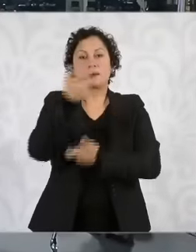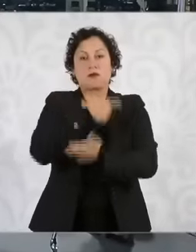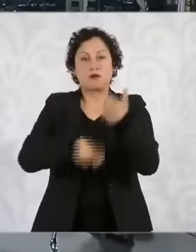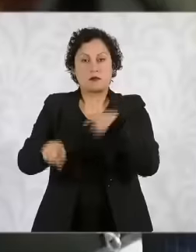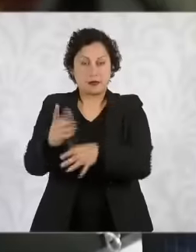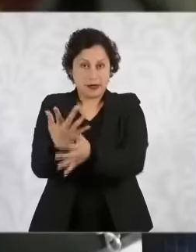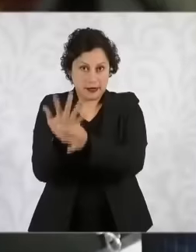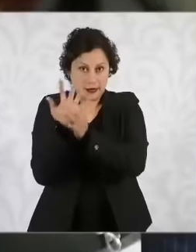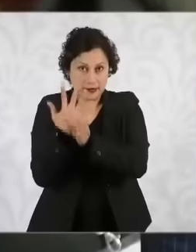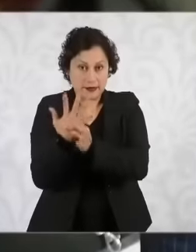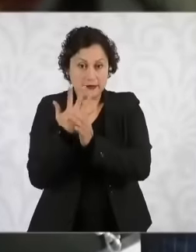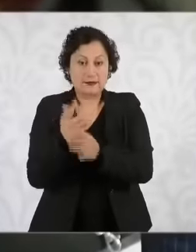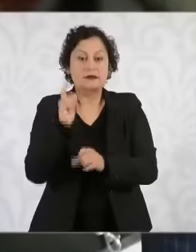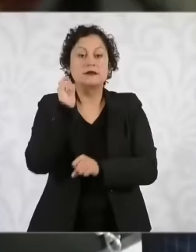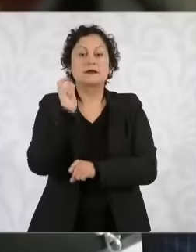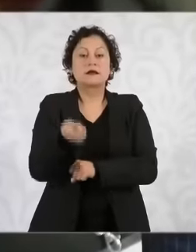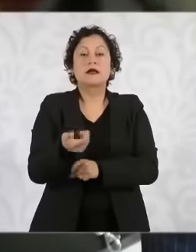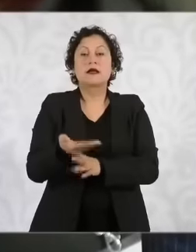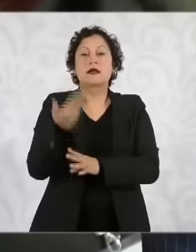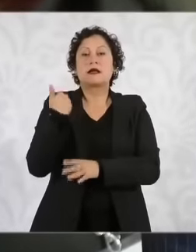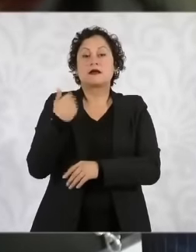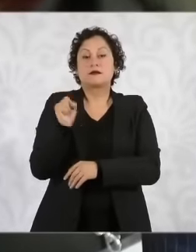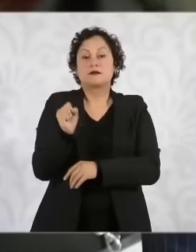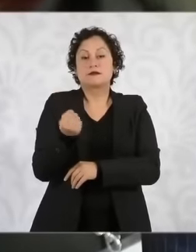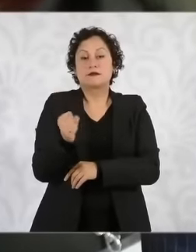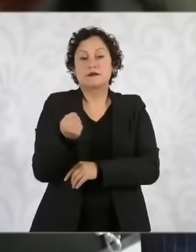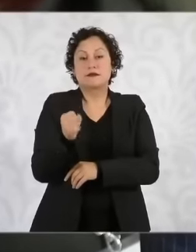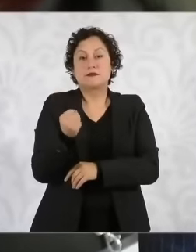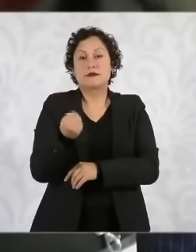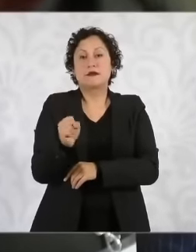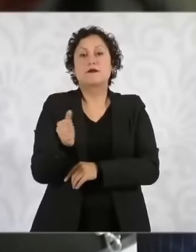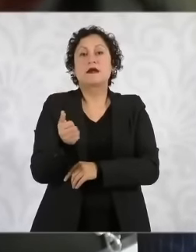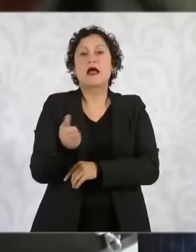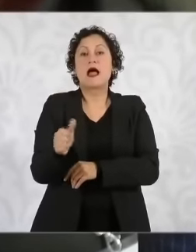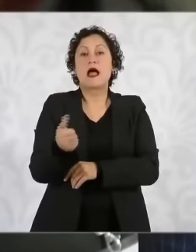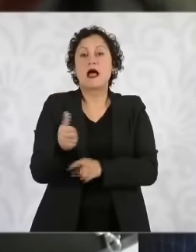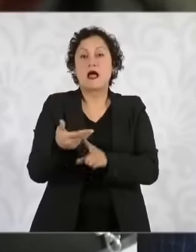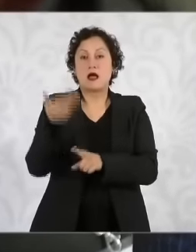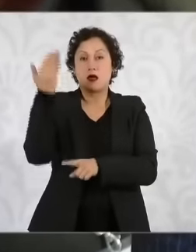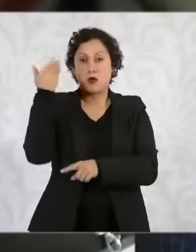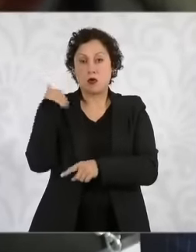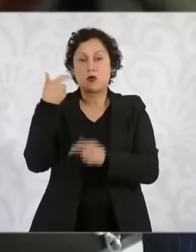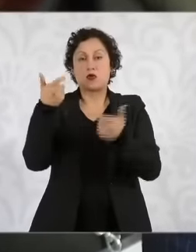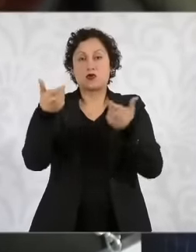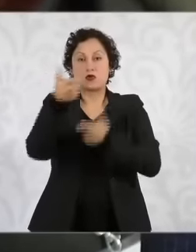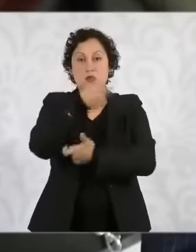a contraction both in September and in August in the economy mainly from secondary activities